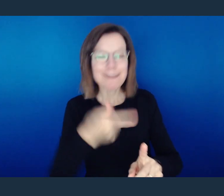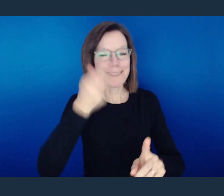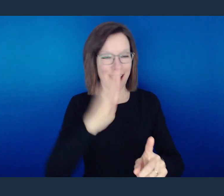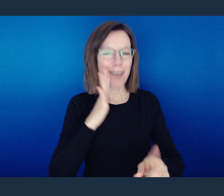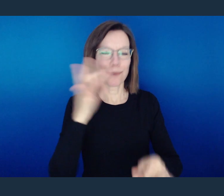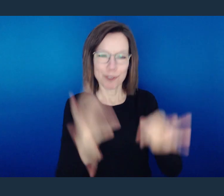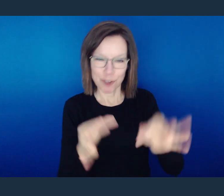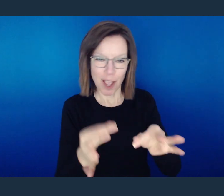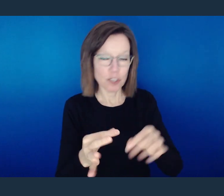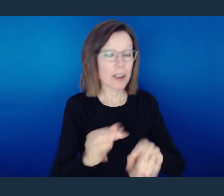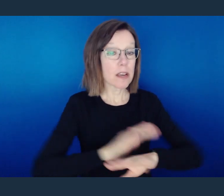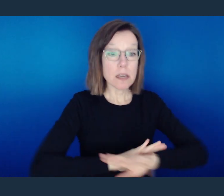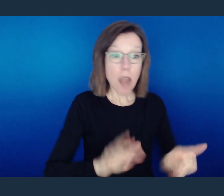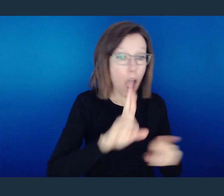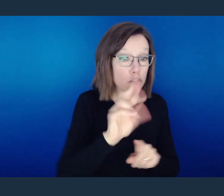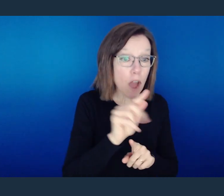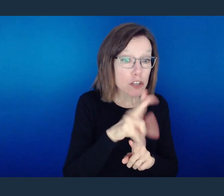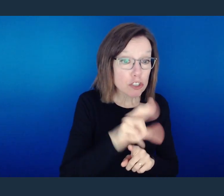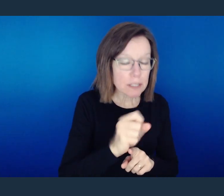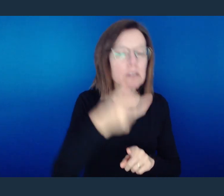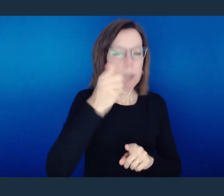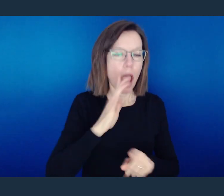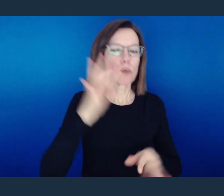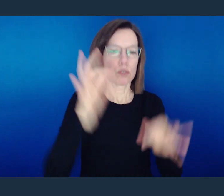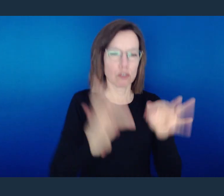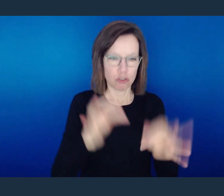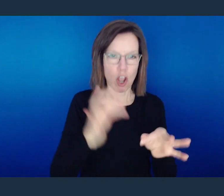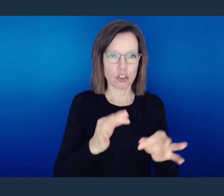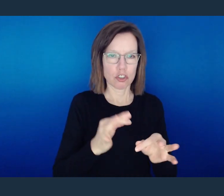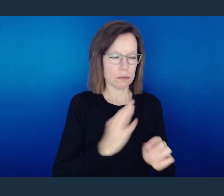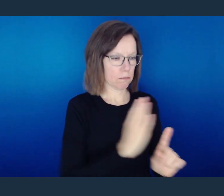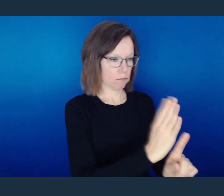Whether it be righteous or unrighteous, it's based on you.